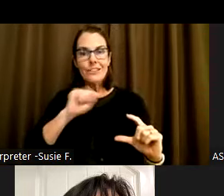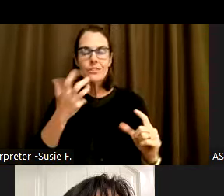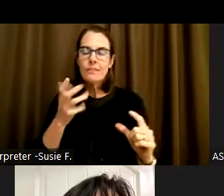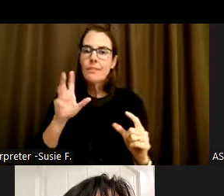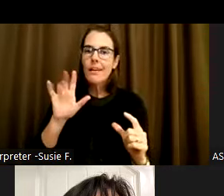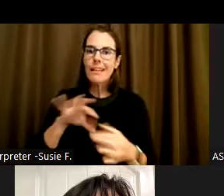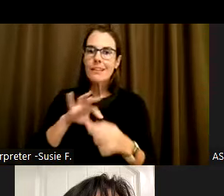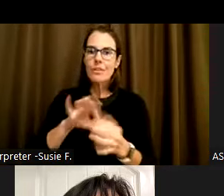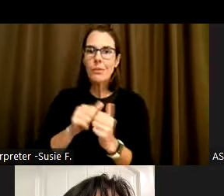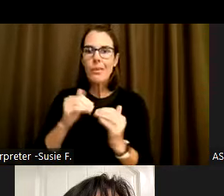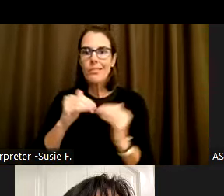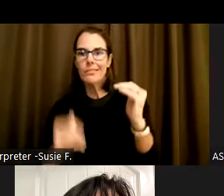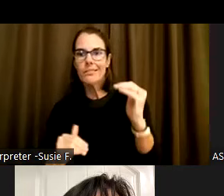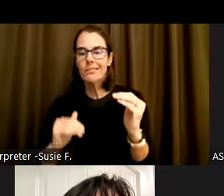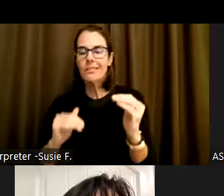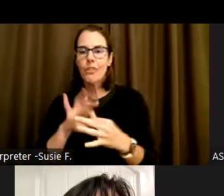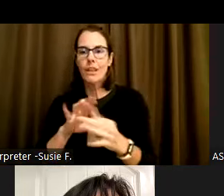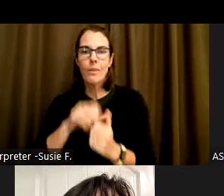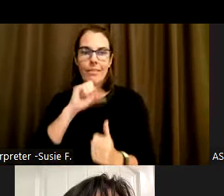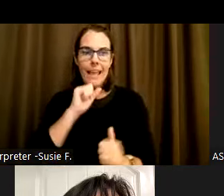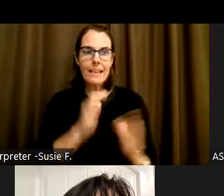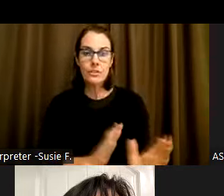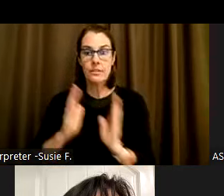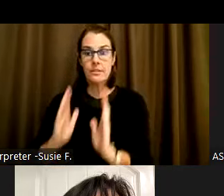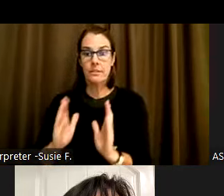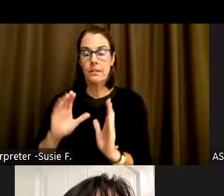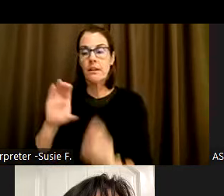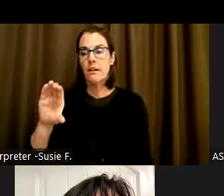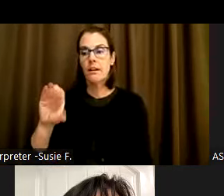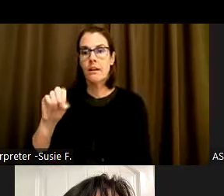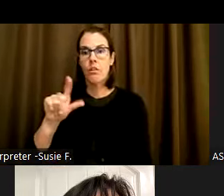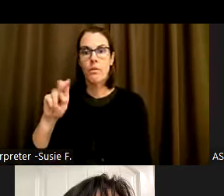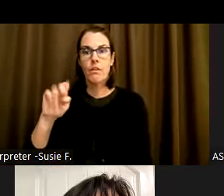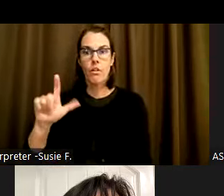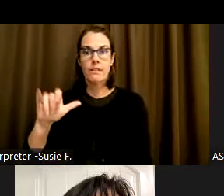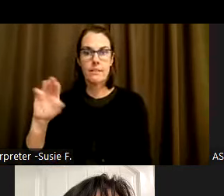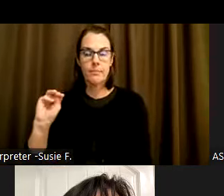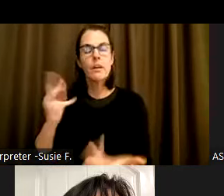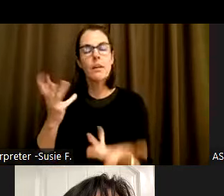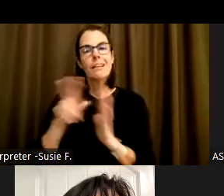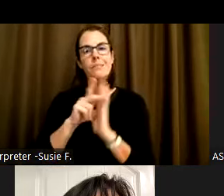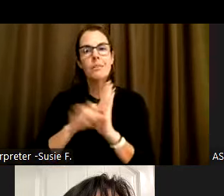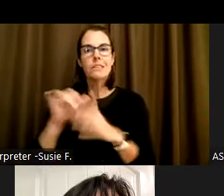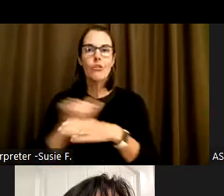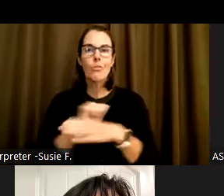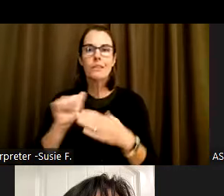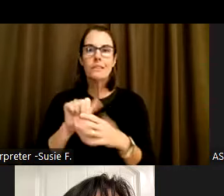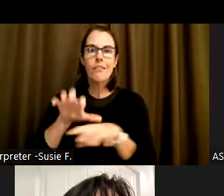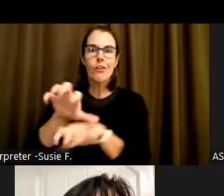inequities on the basis of age. Colonialism, The policy or practice of acquiring full or partial political